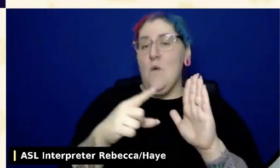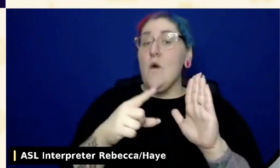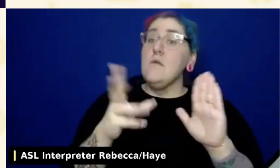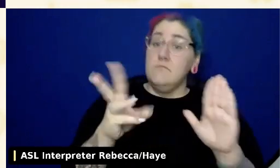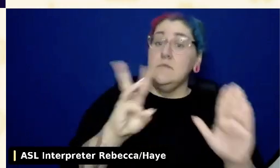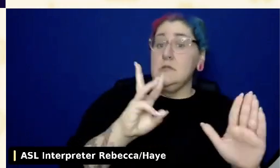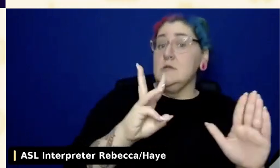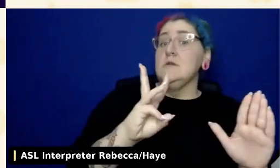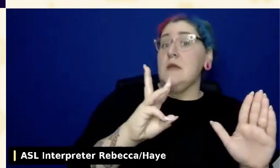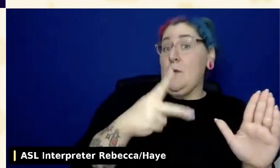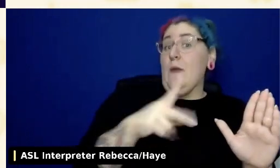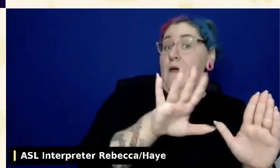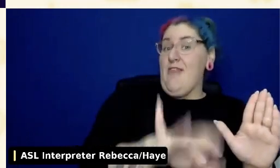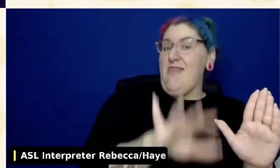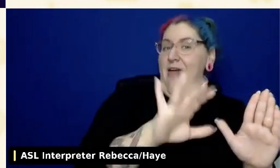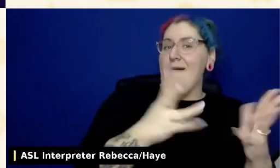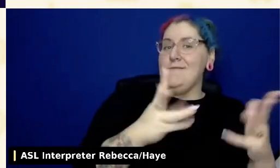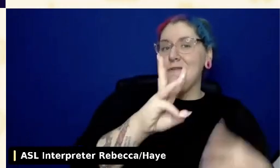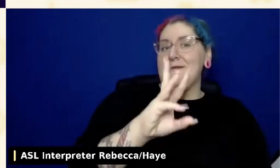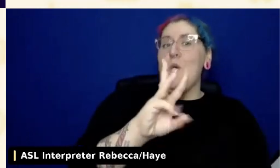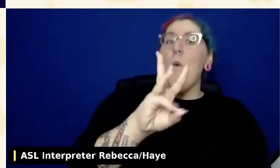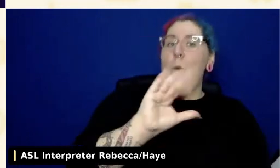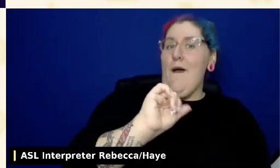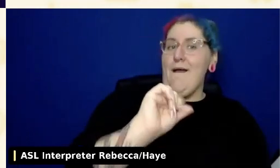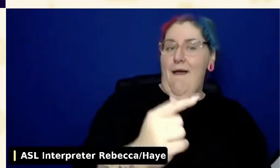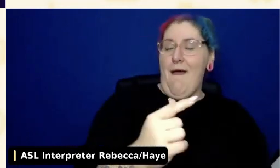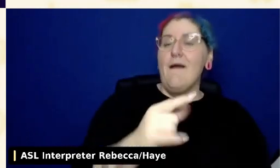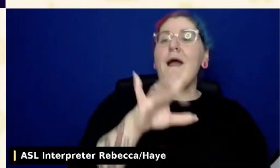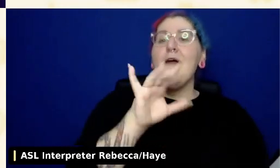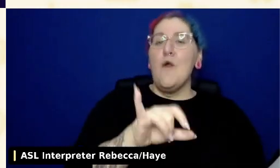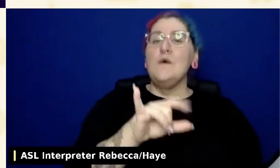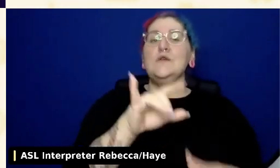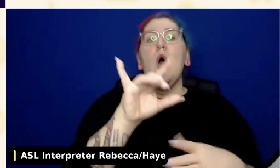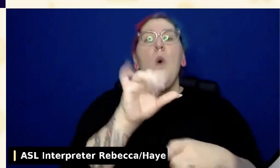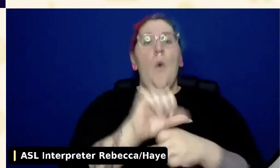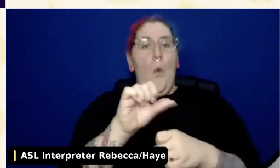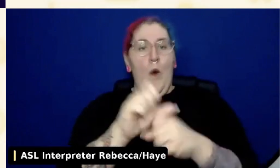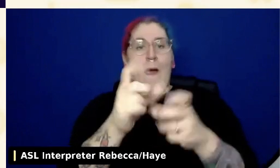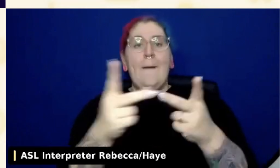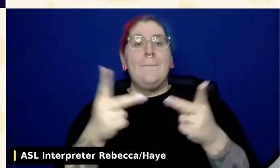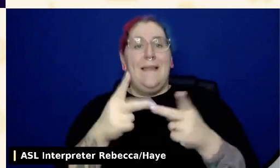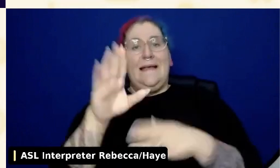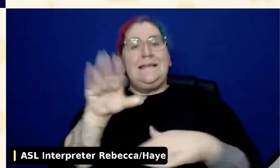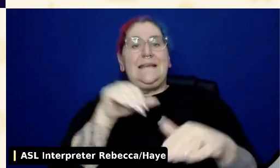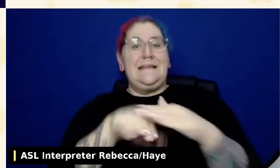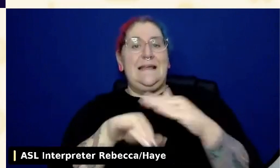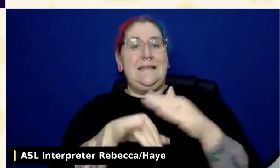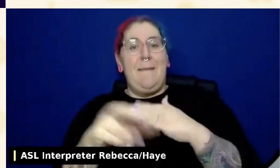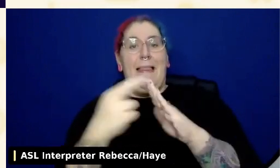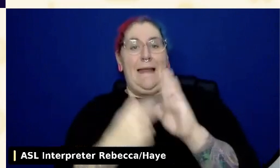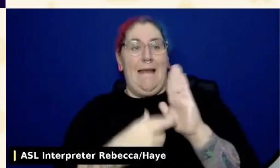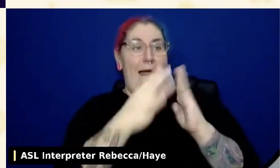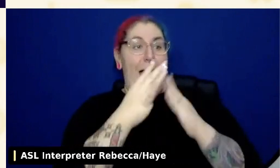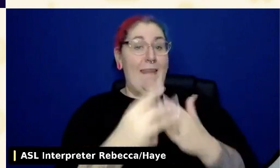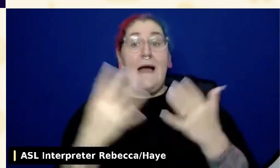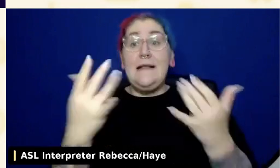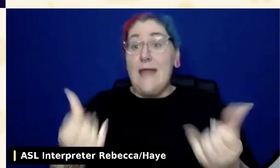As soon as you introduce this initiative, you're naturally going to just become your company's go-to accessibility expert.